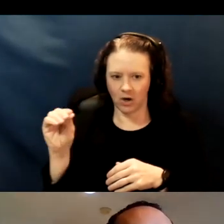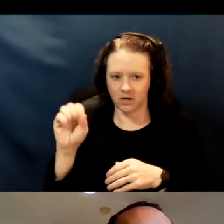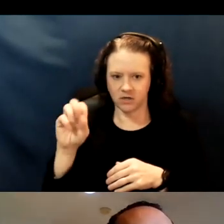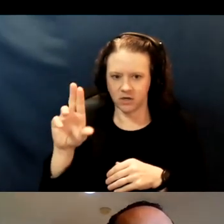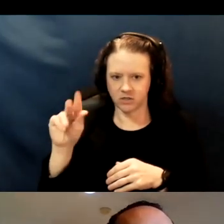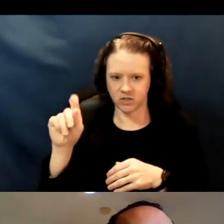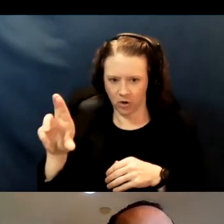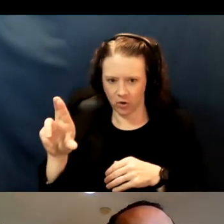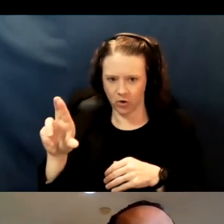We are looking at